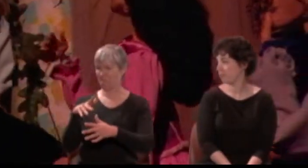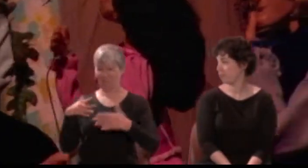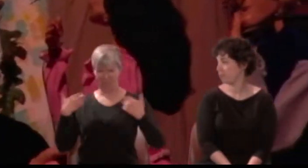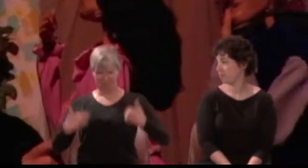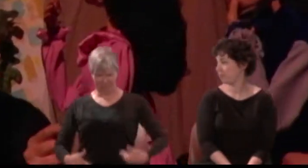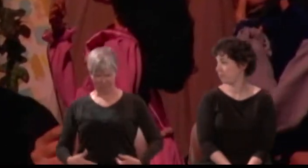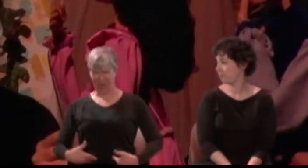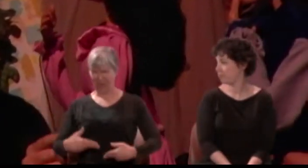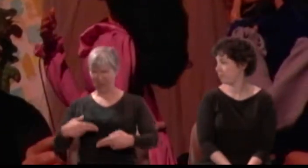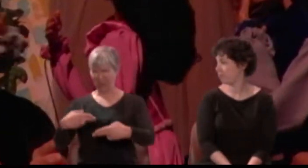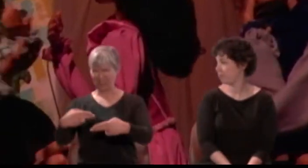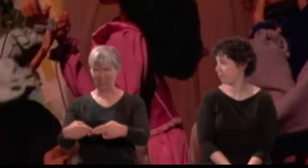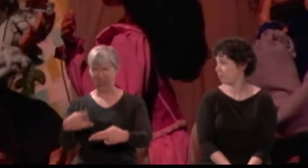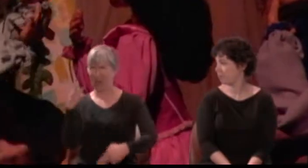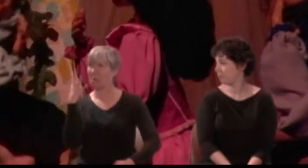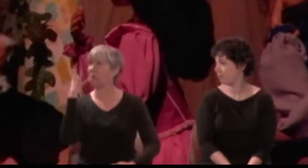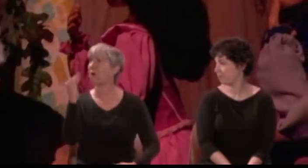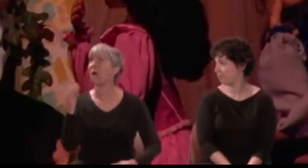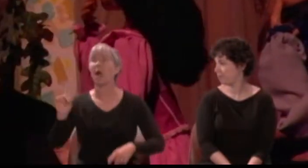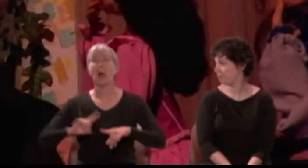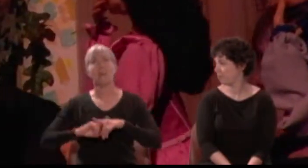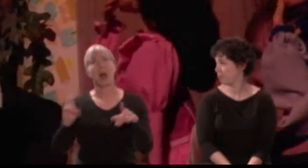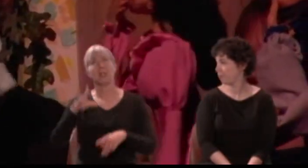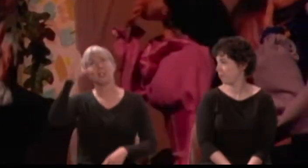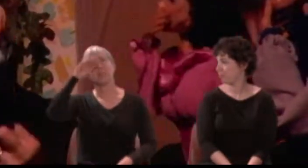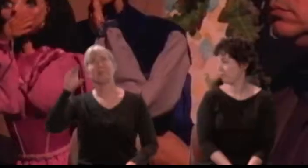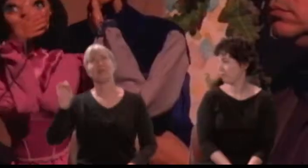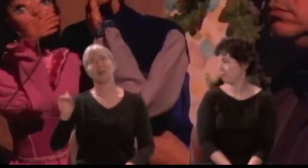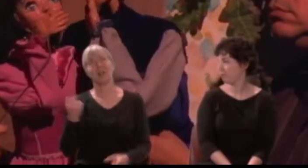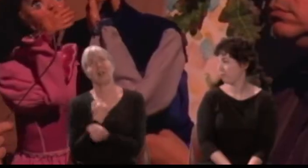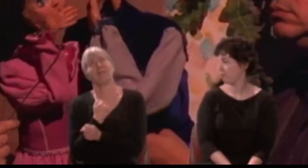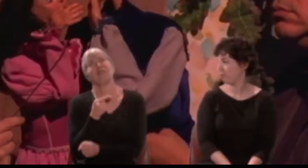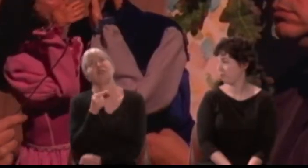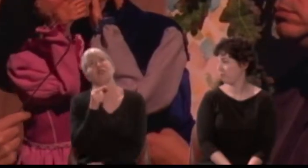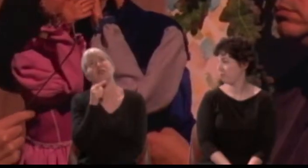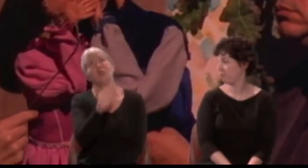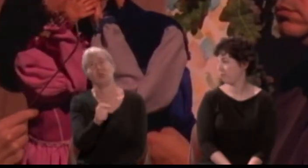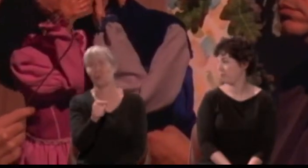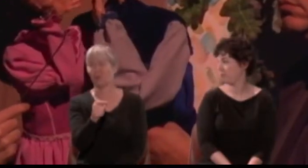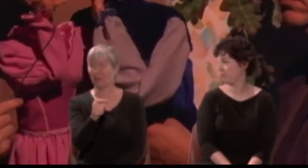Demetrius loves YOUR fair, Oh happy fair!